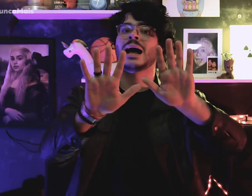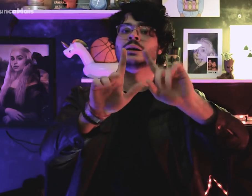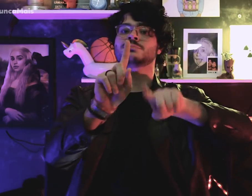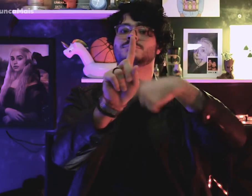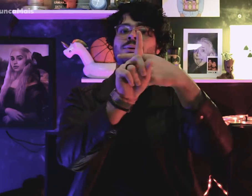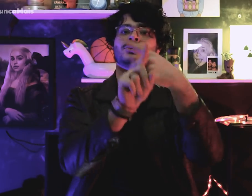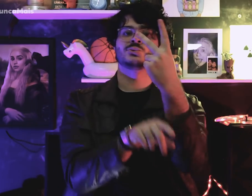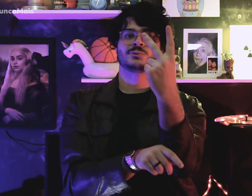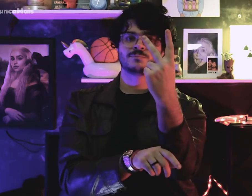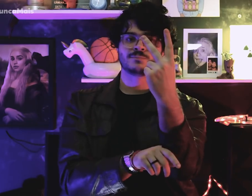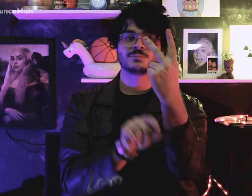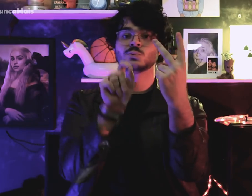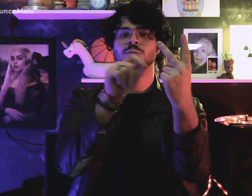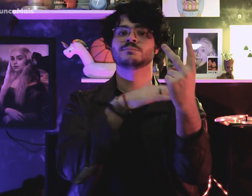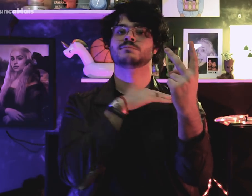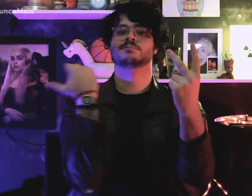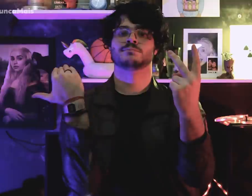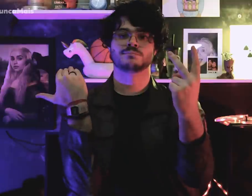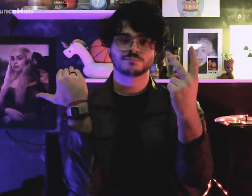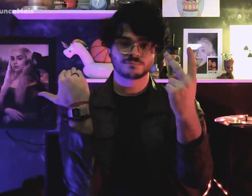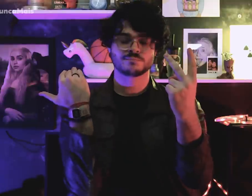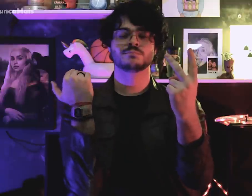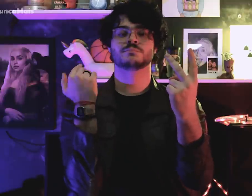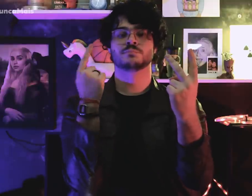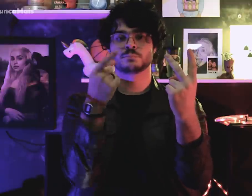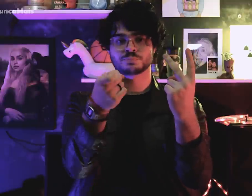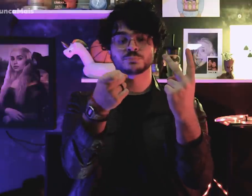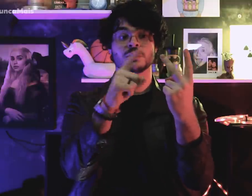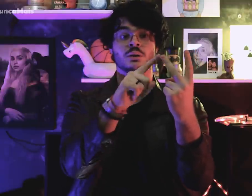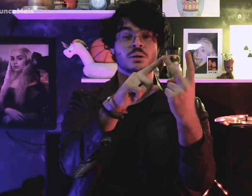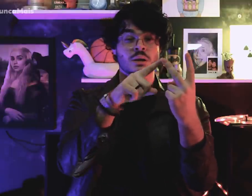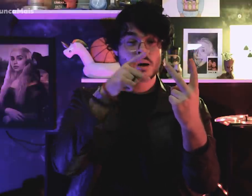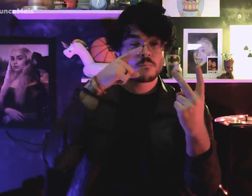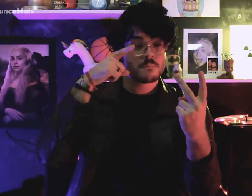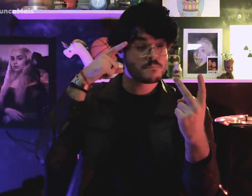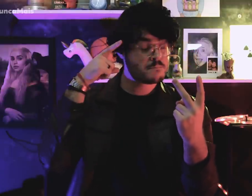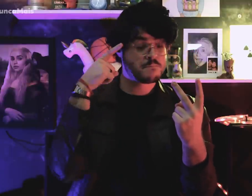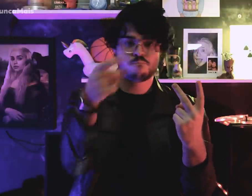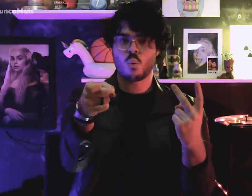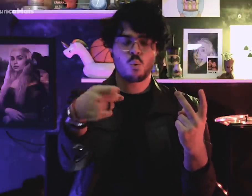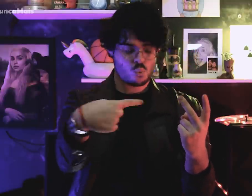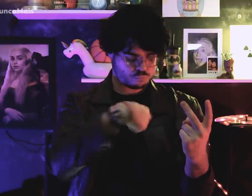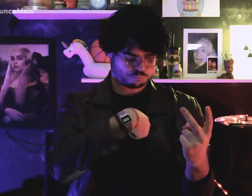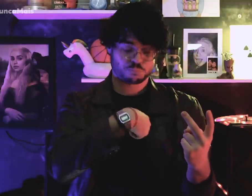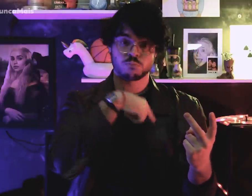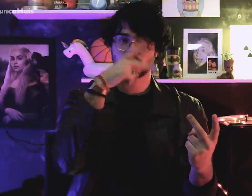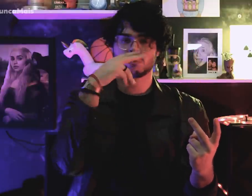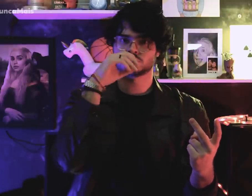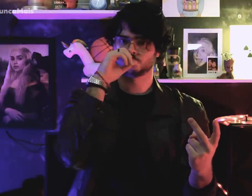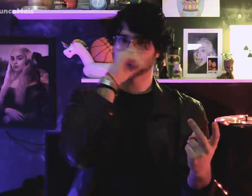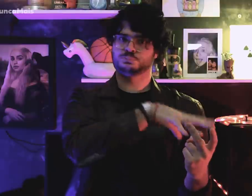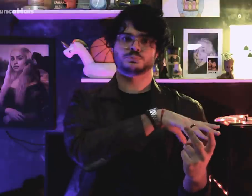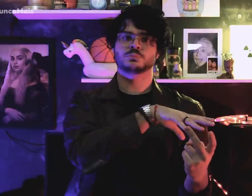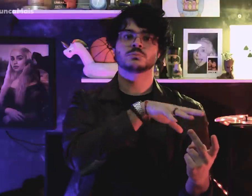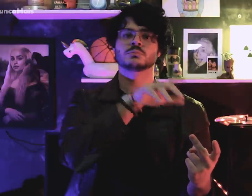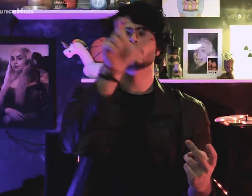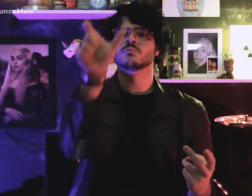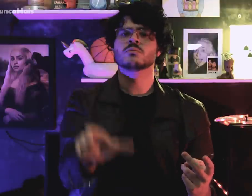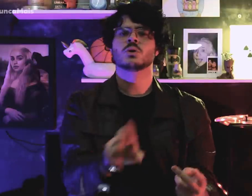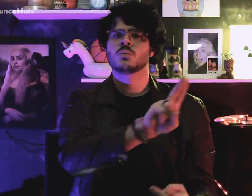Two students died. One of them was brutally murdered with a shot in the chest,